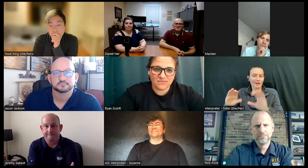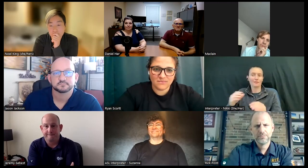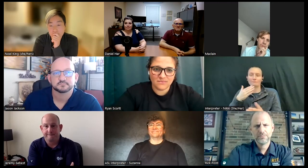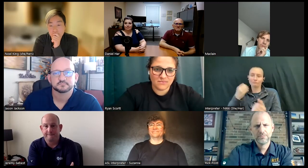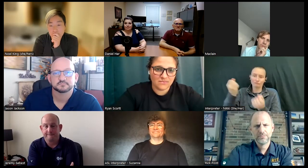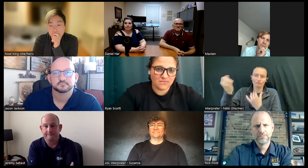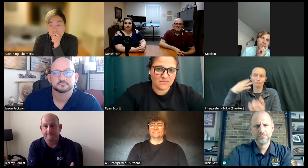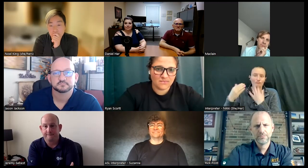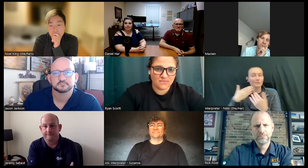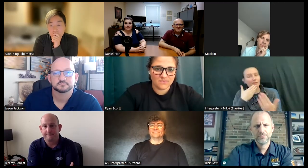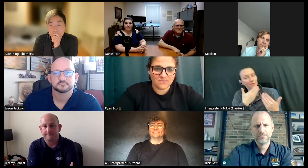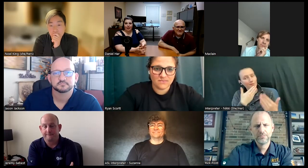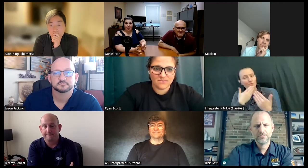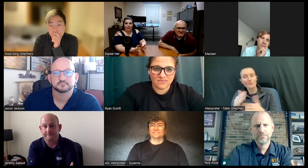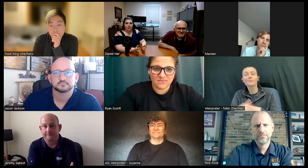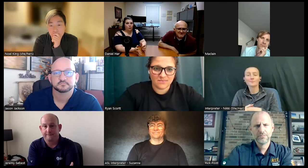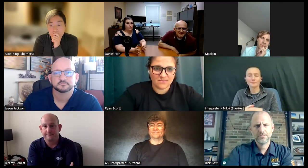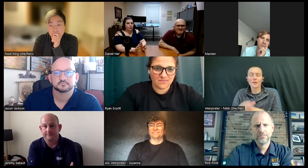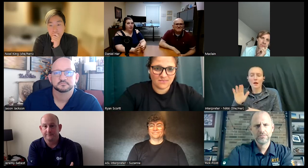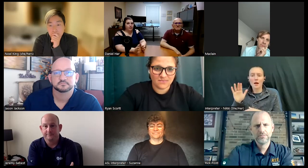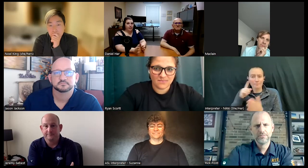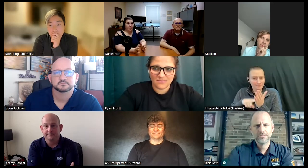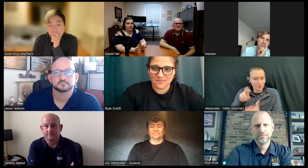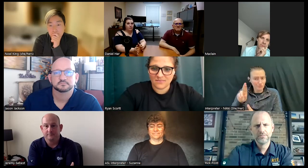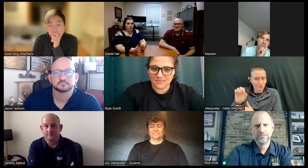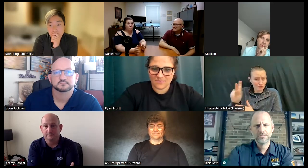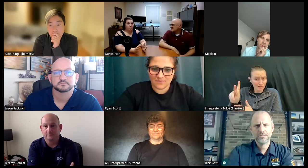um and I saw Rick raise his hand so we're